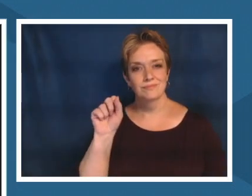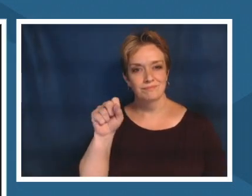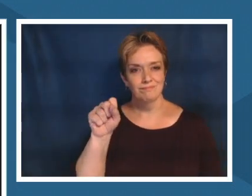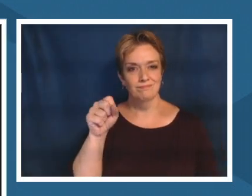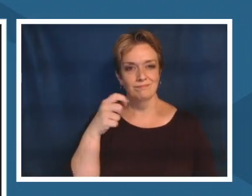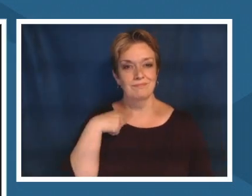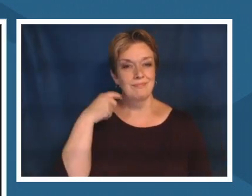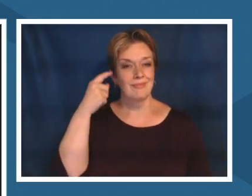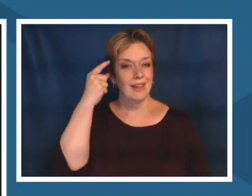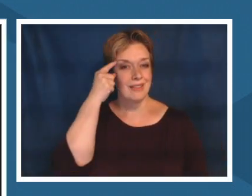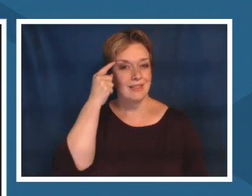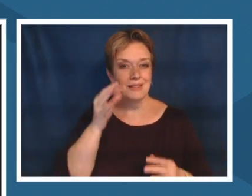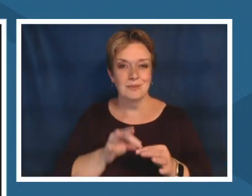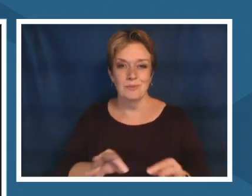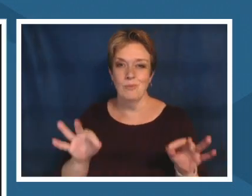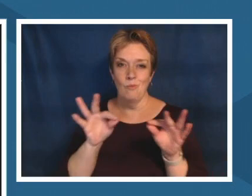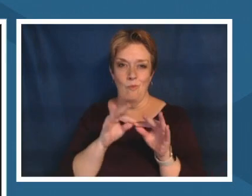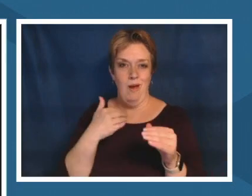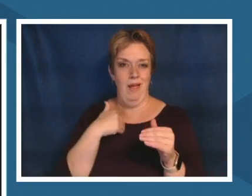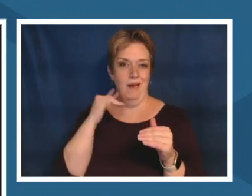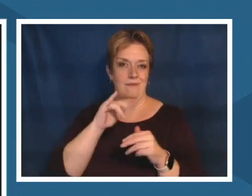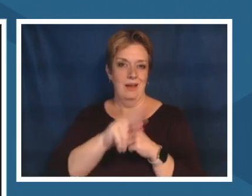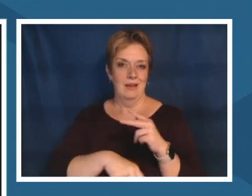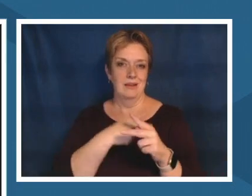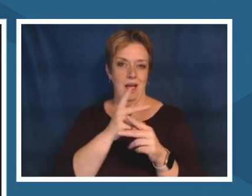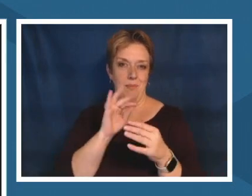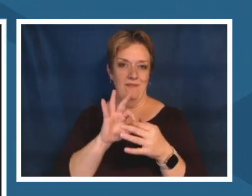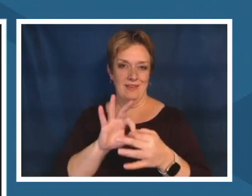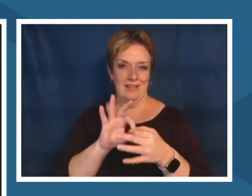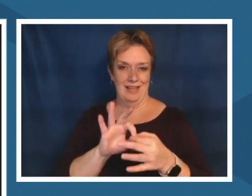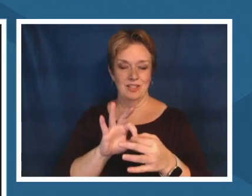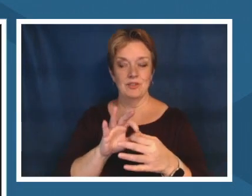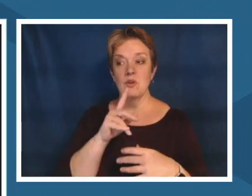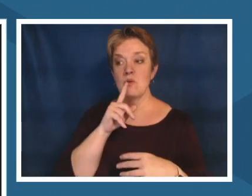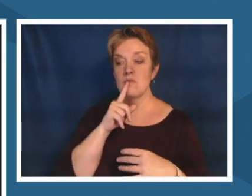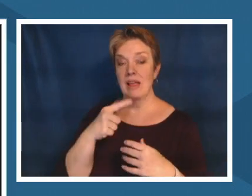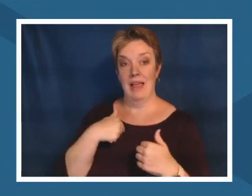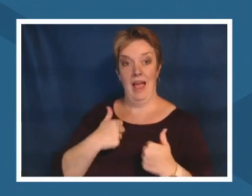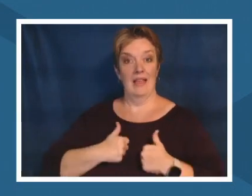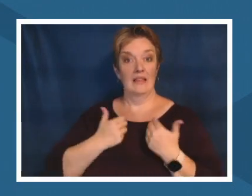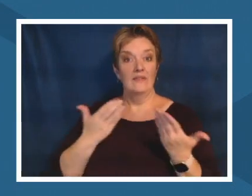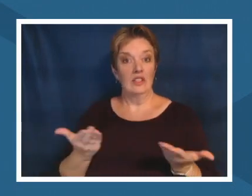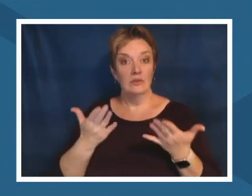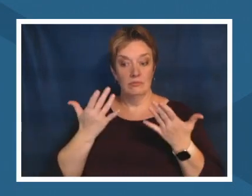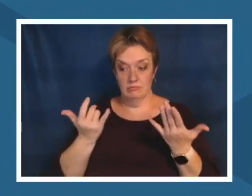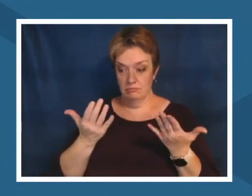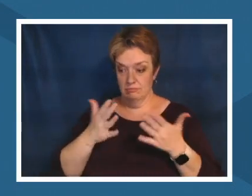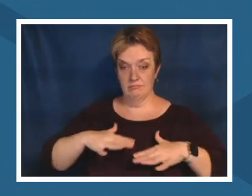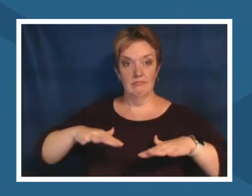has lived in the same area as many of my ancestors i think having that peace